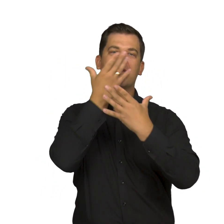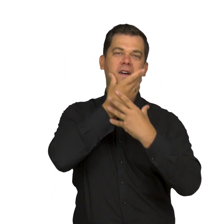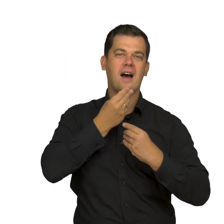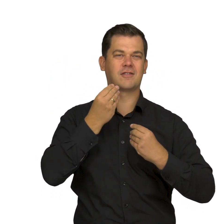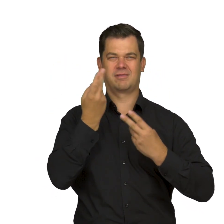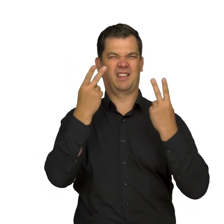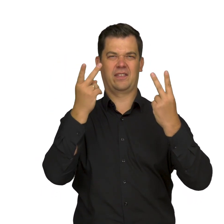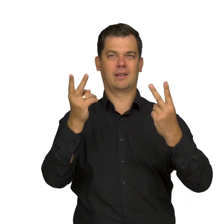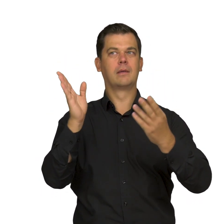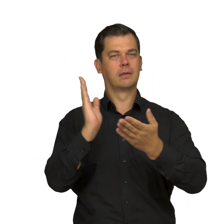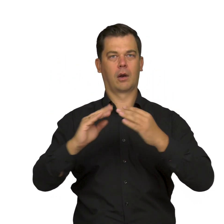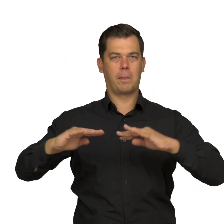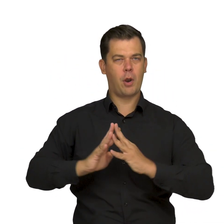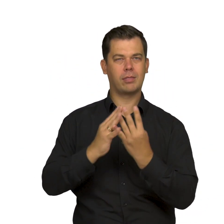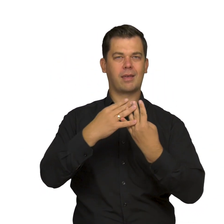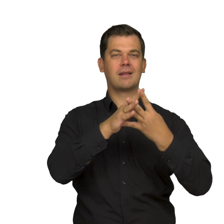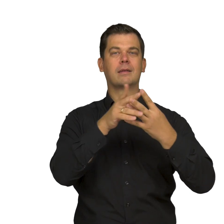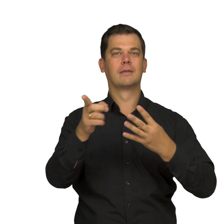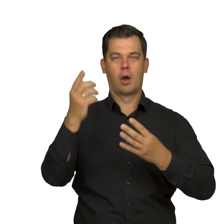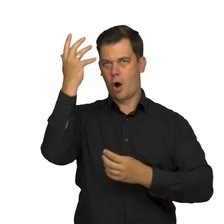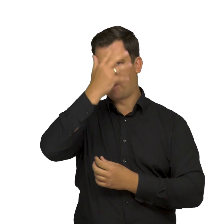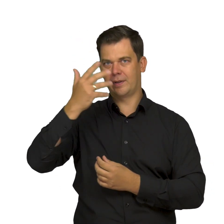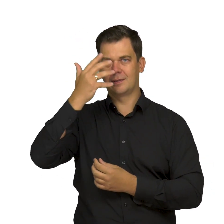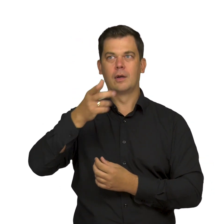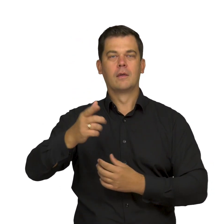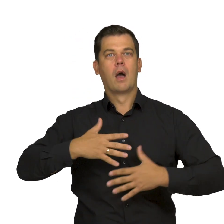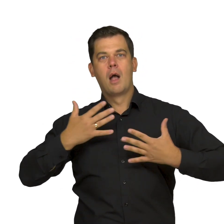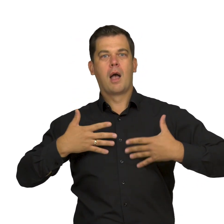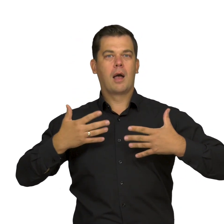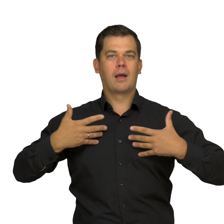This muddle of bodies is “possessed” with chaotic, ecstatic movements.